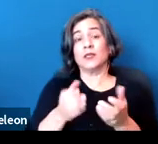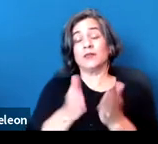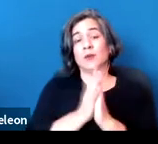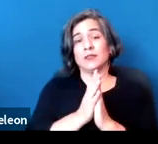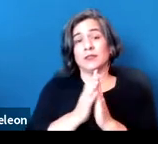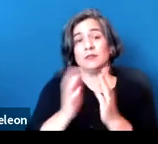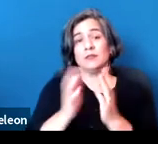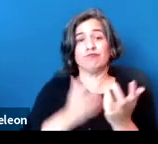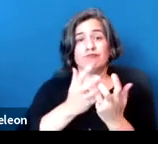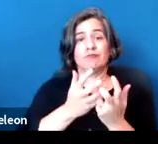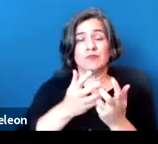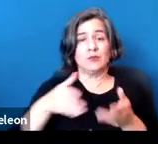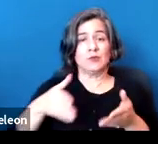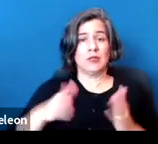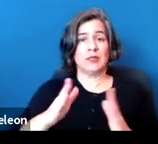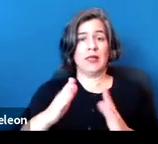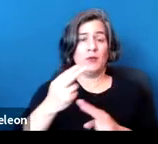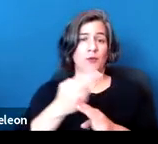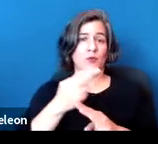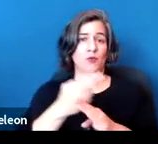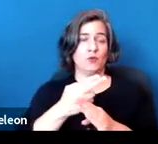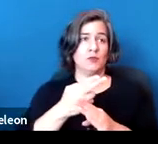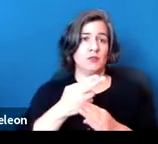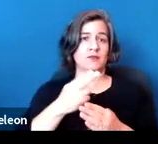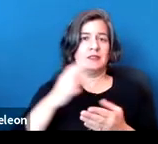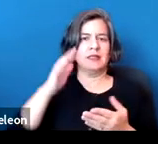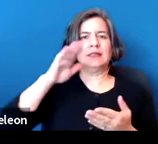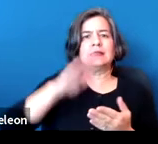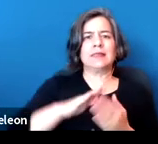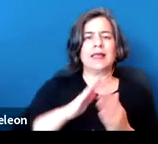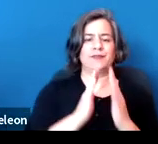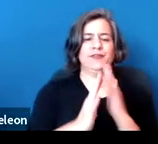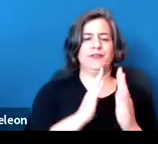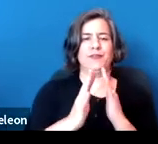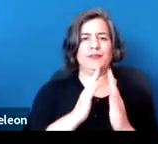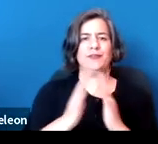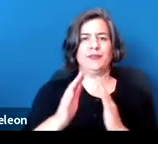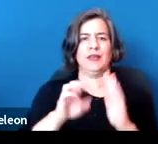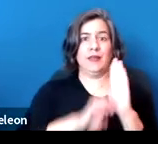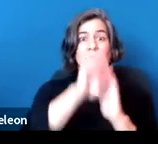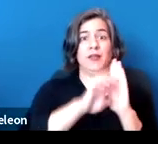to permit the use of a less-trafficked freight elevator to ensure